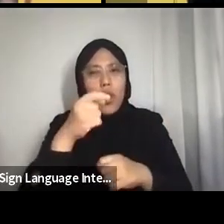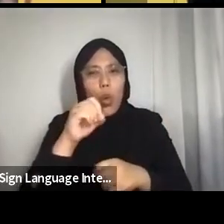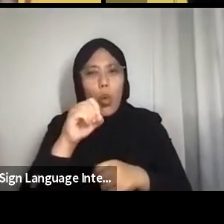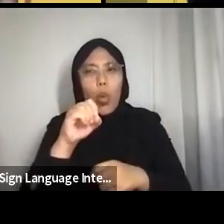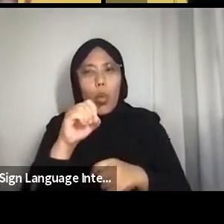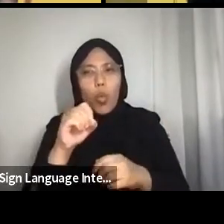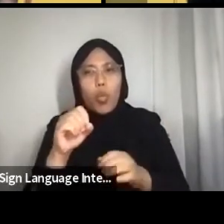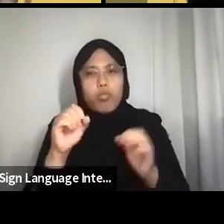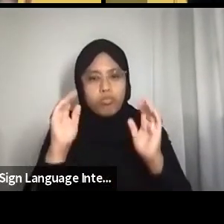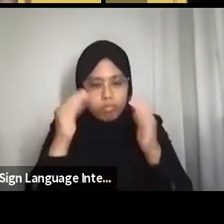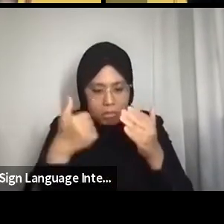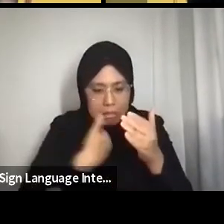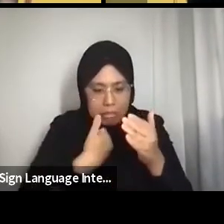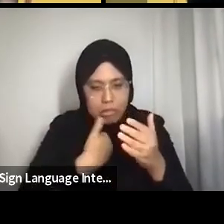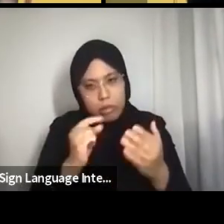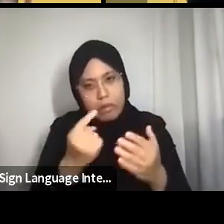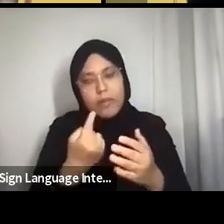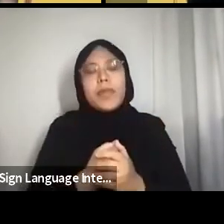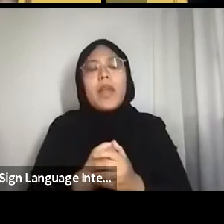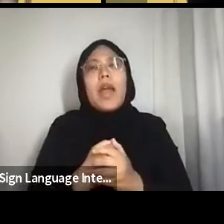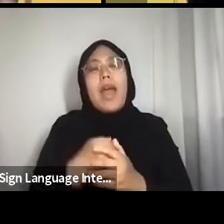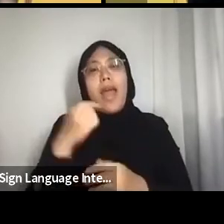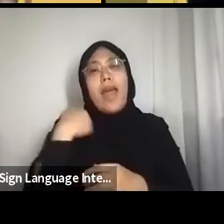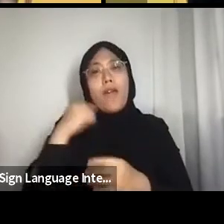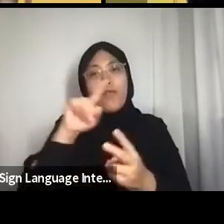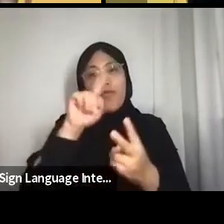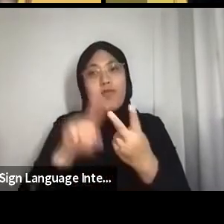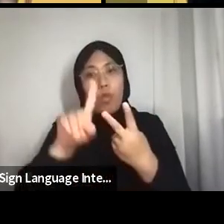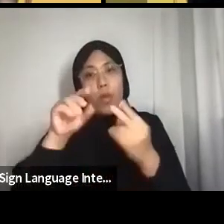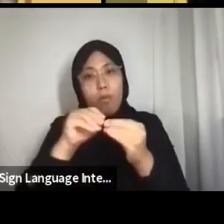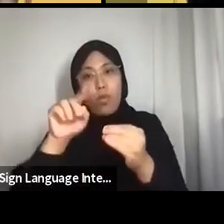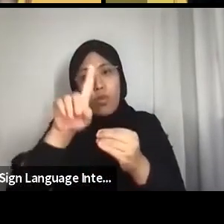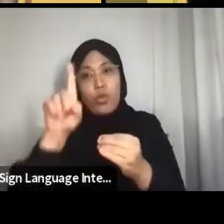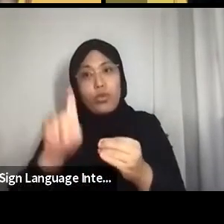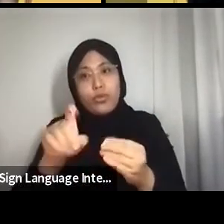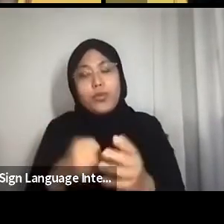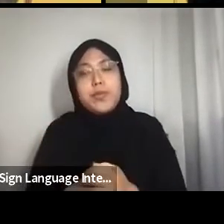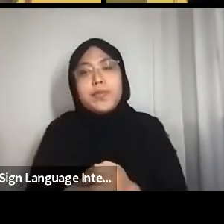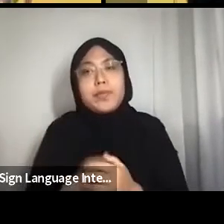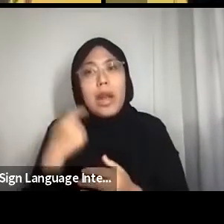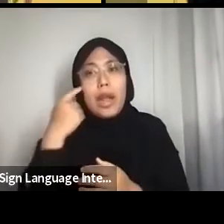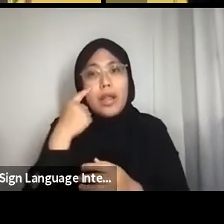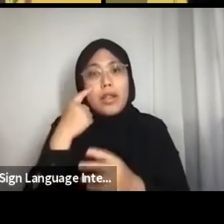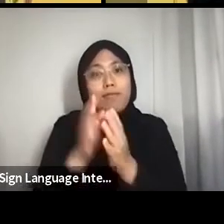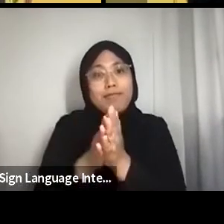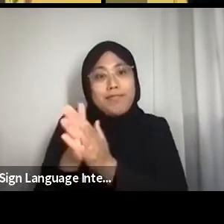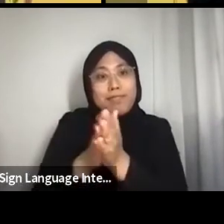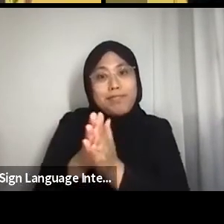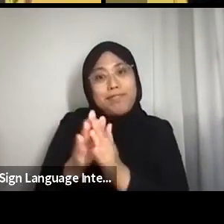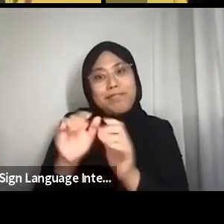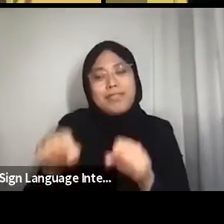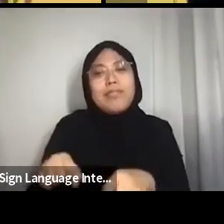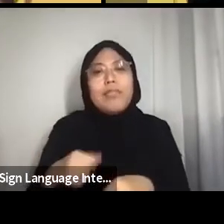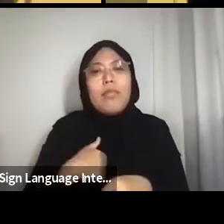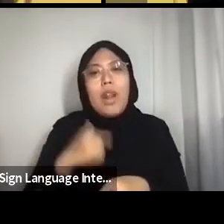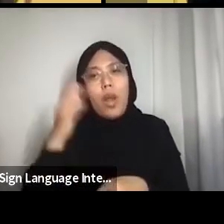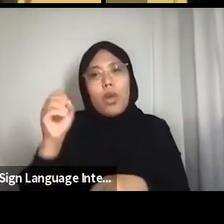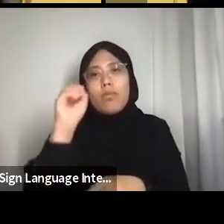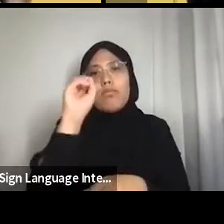I have another question that I think is quite interesting, so I’ll just pose it to everyone: